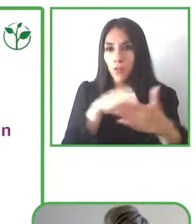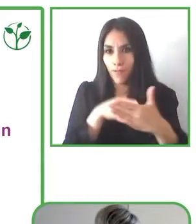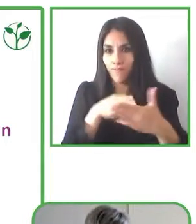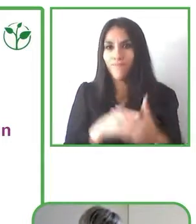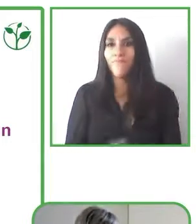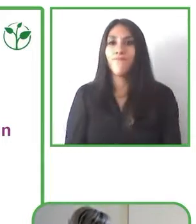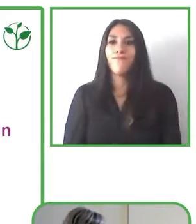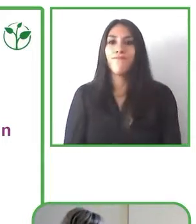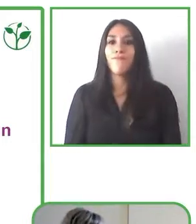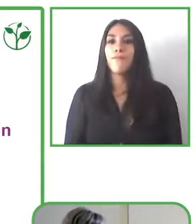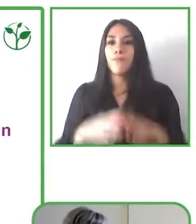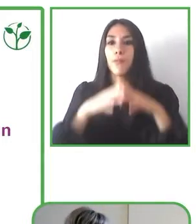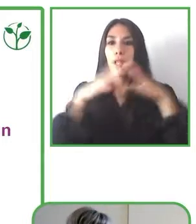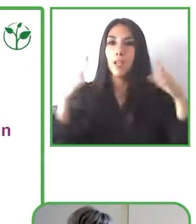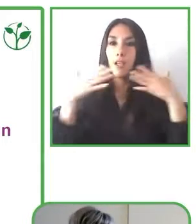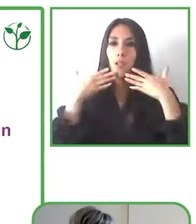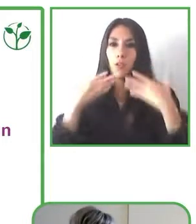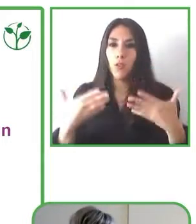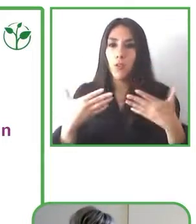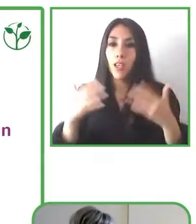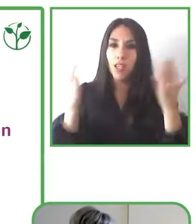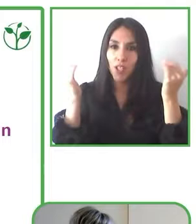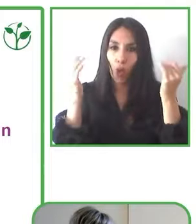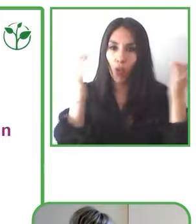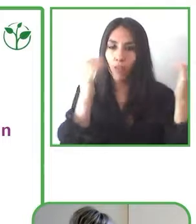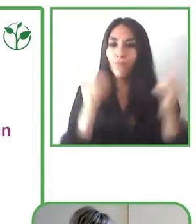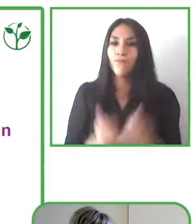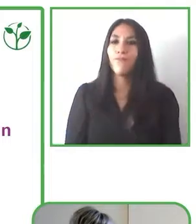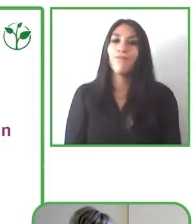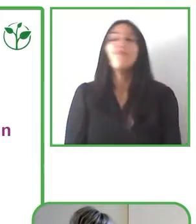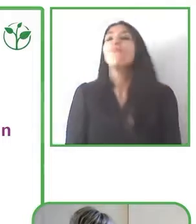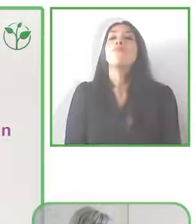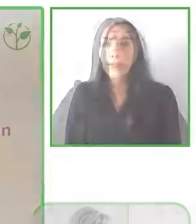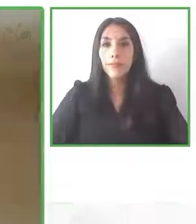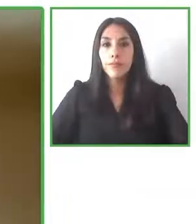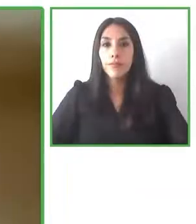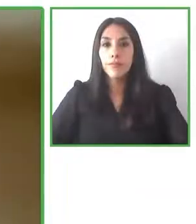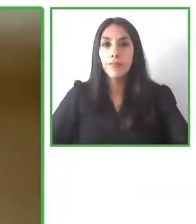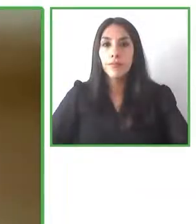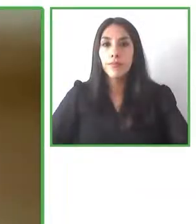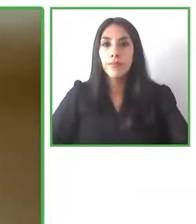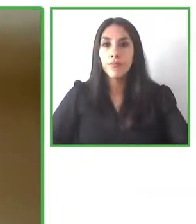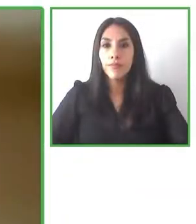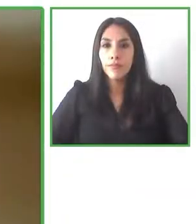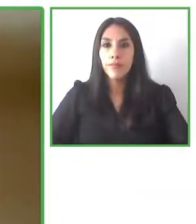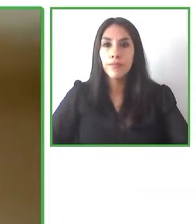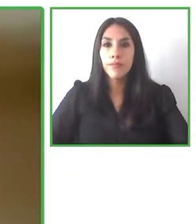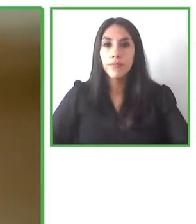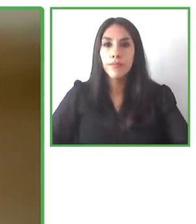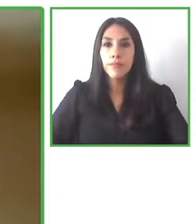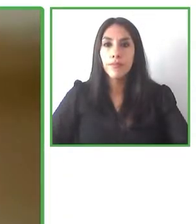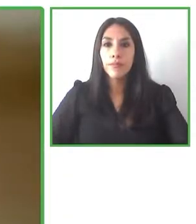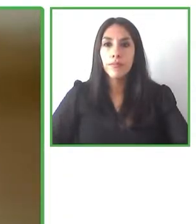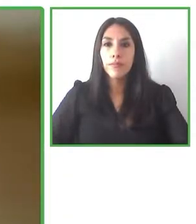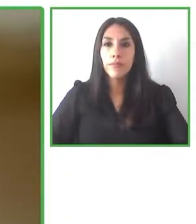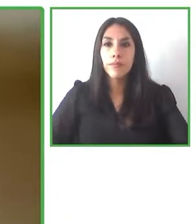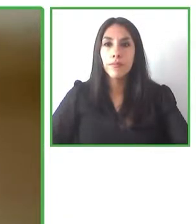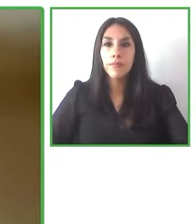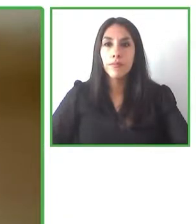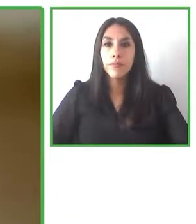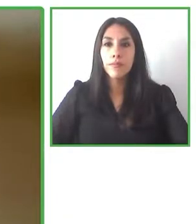Thank you very much.